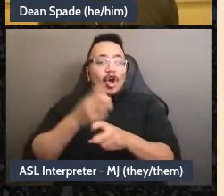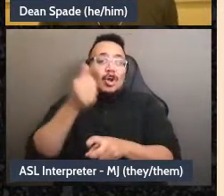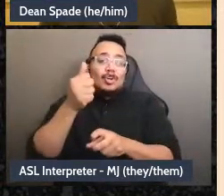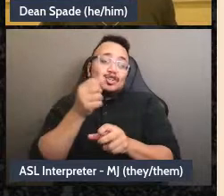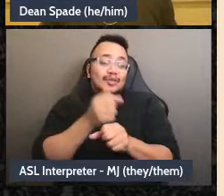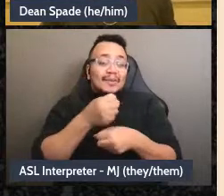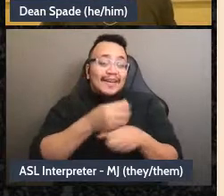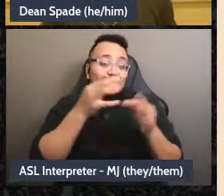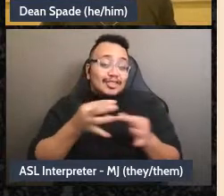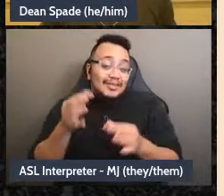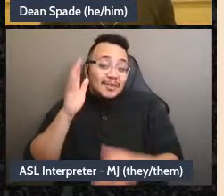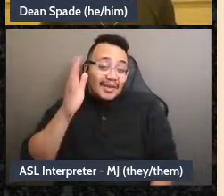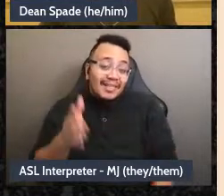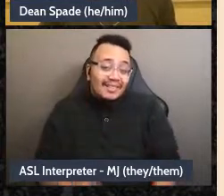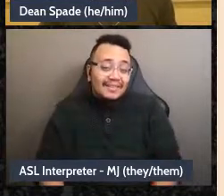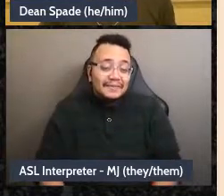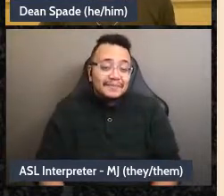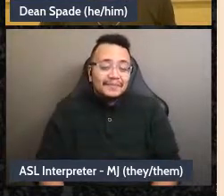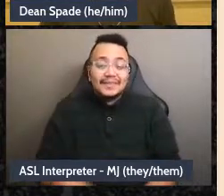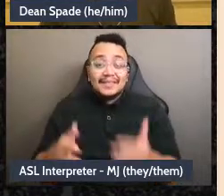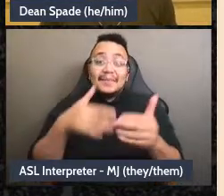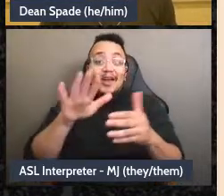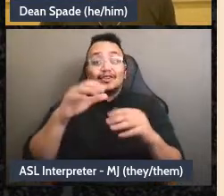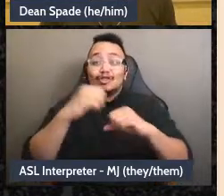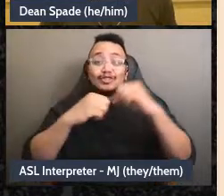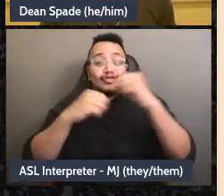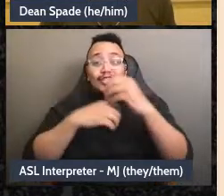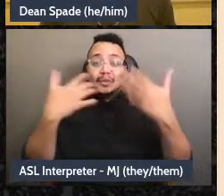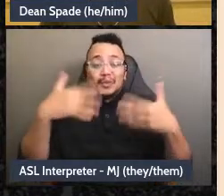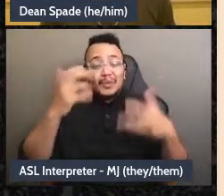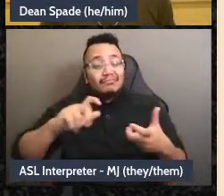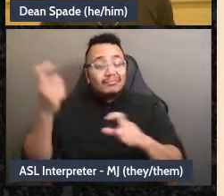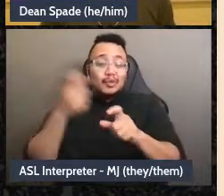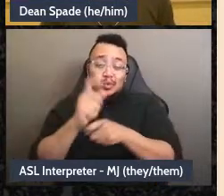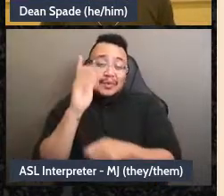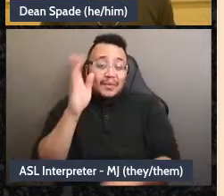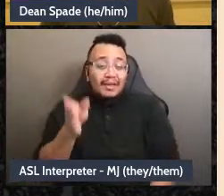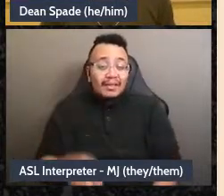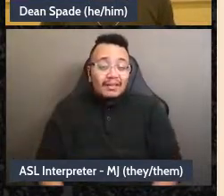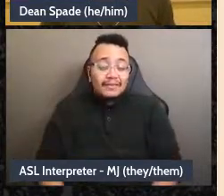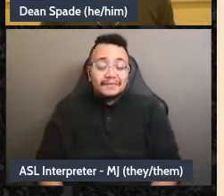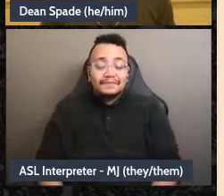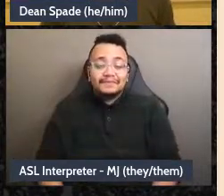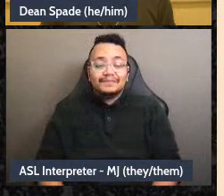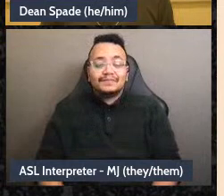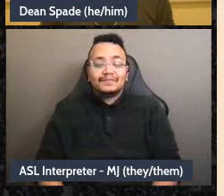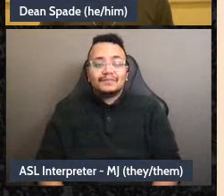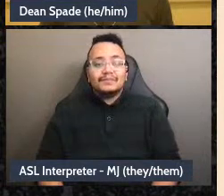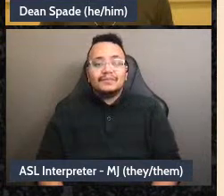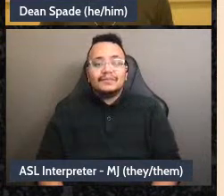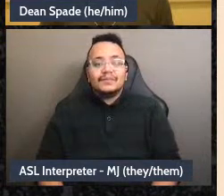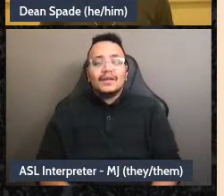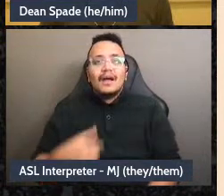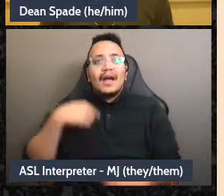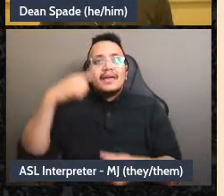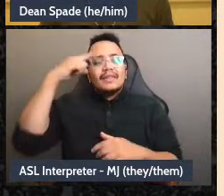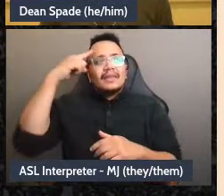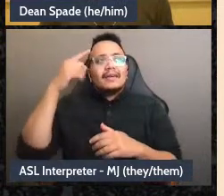um, but yeah. So I think it's useful to know that, uh, trust is not something that is always